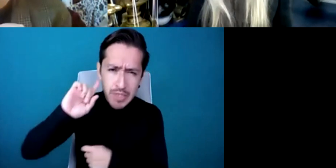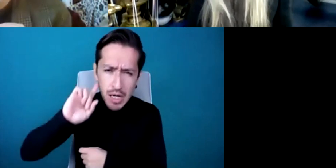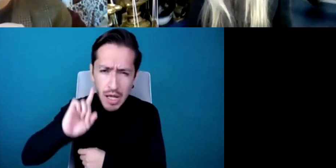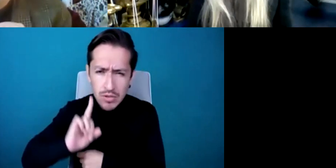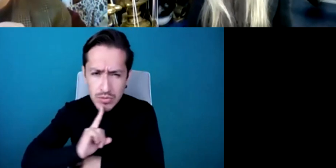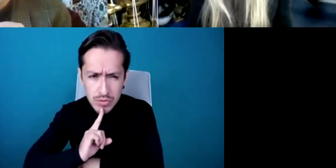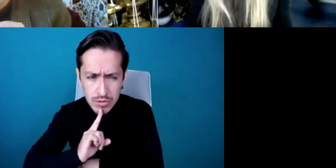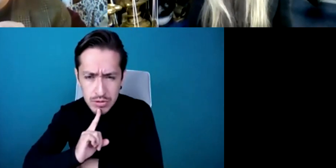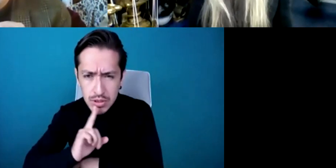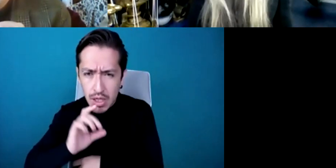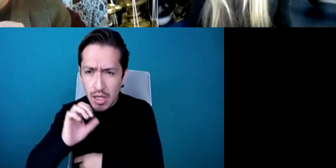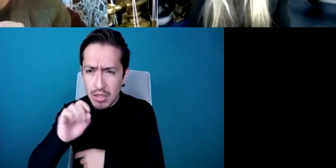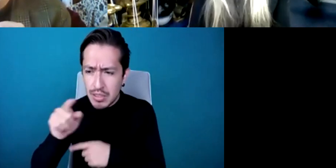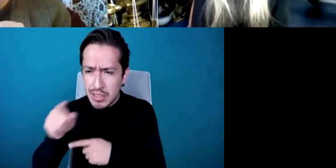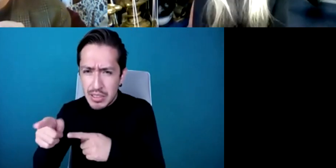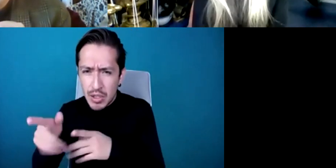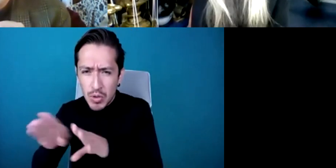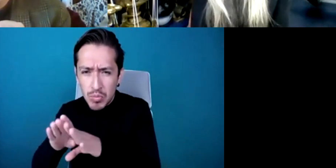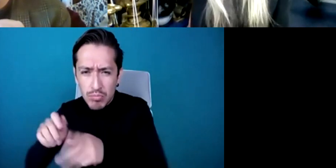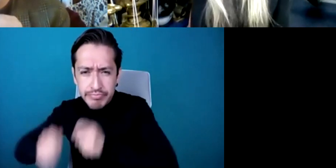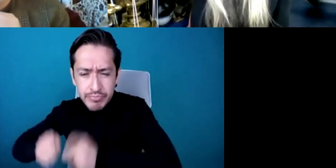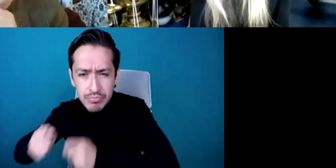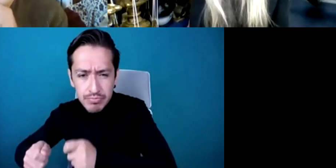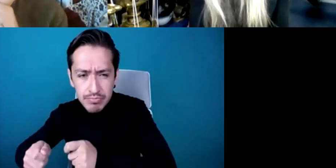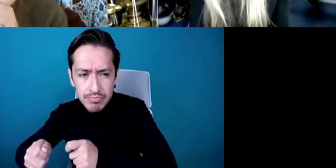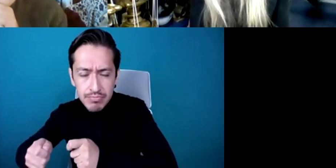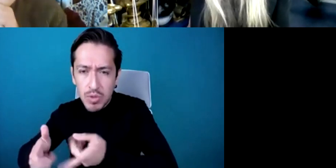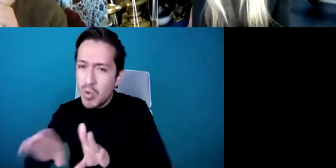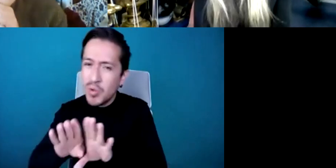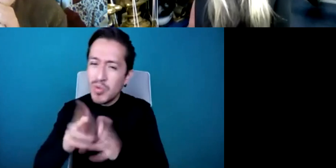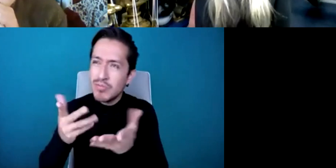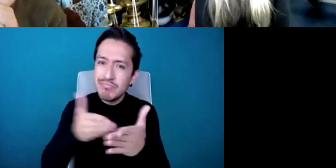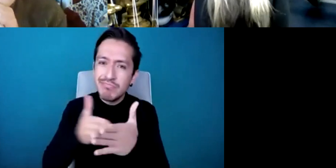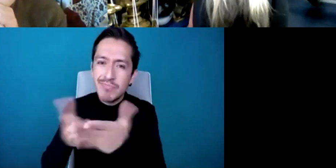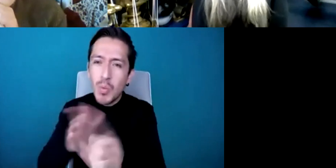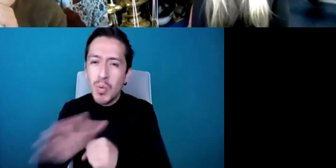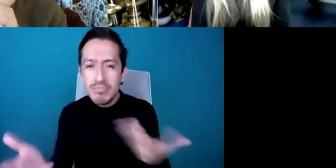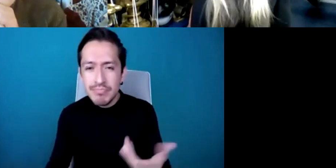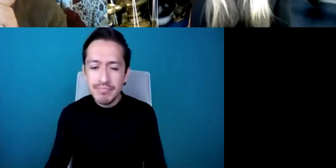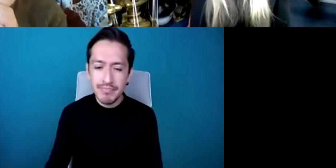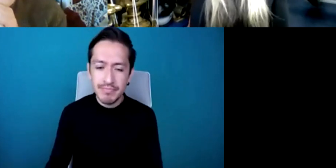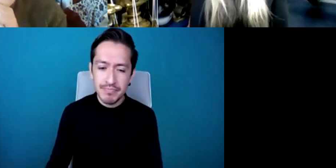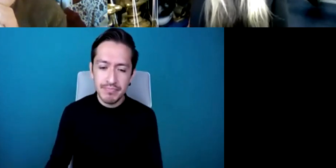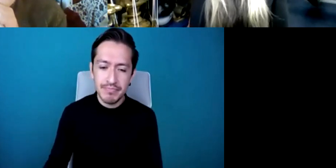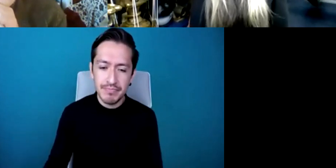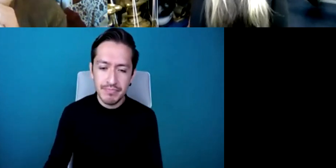on percussion, how has that been? Well it's interesting because